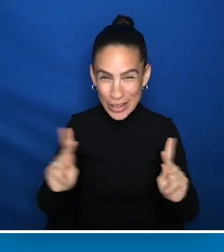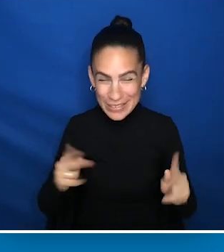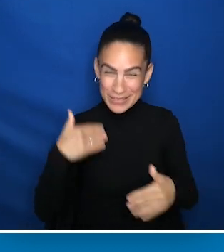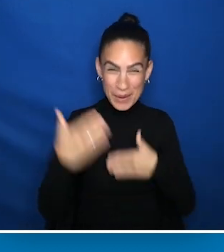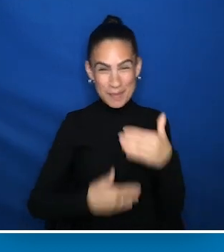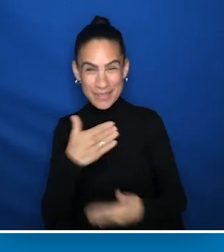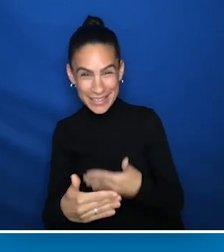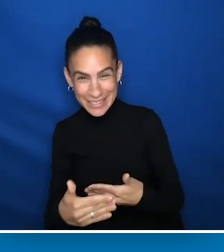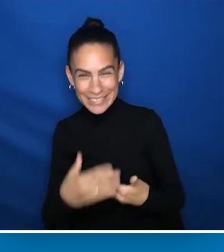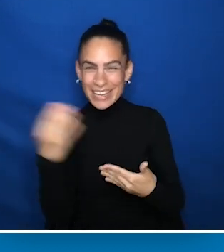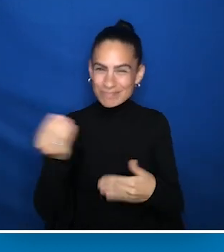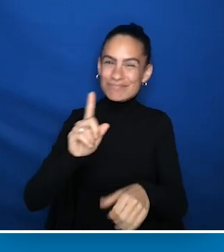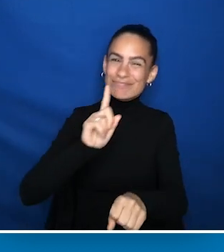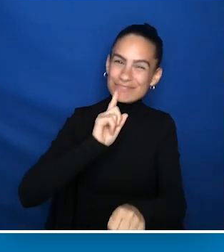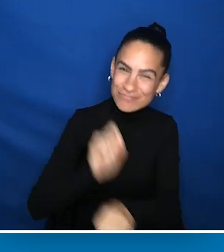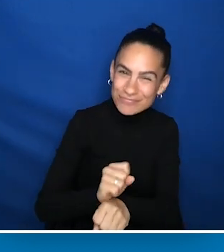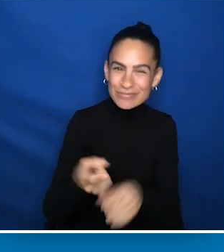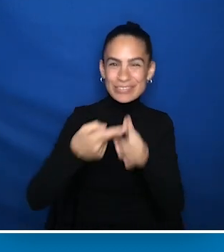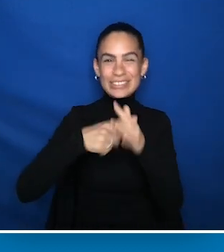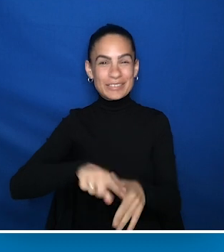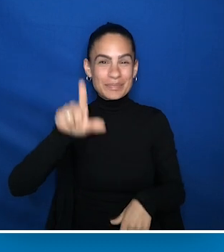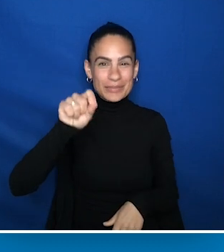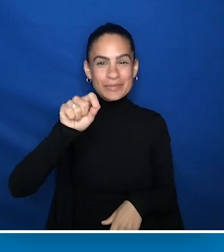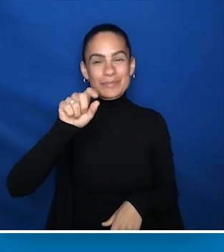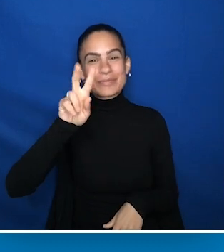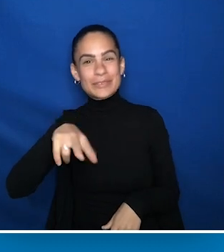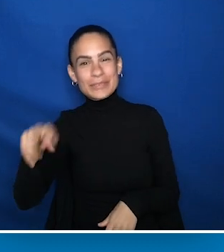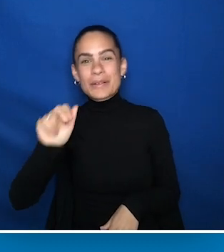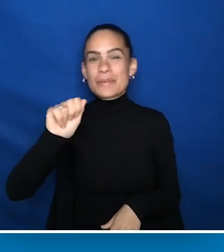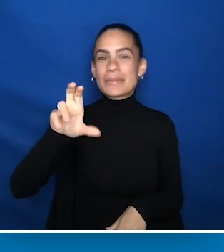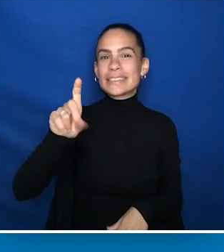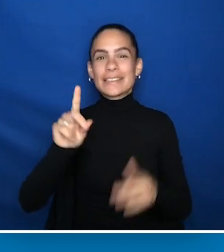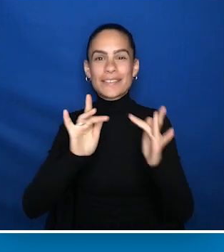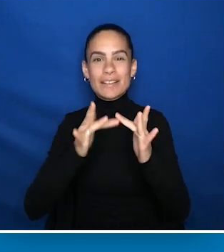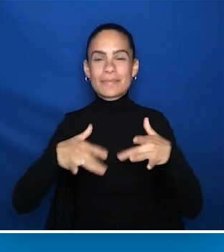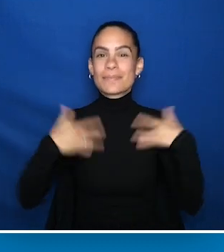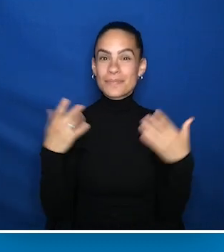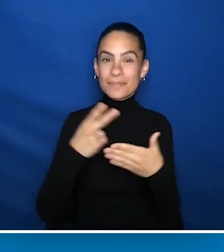Let's get going and officially start the 2022 AUCD Virtual Gala program.